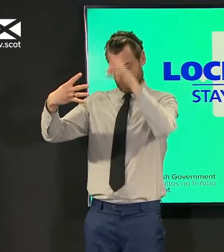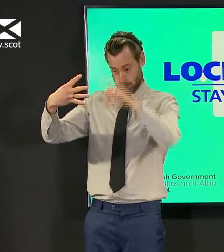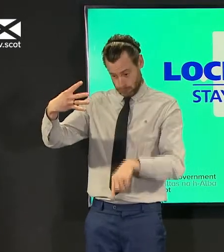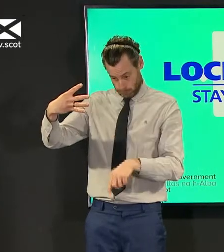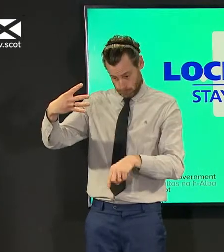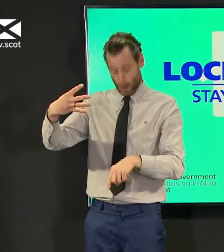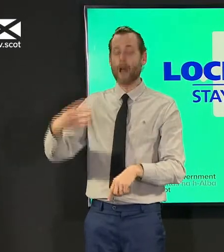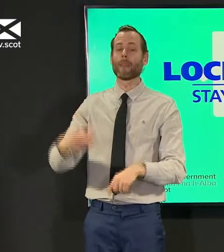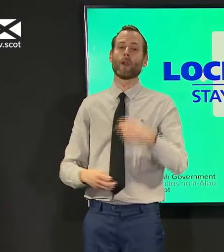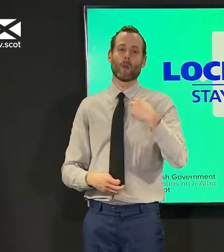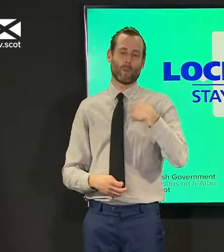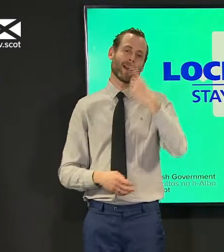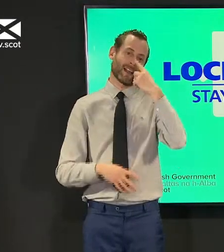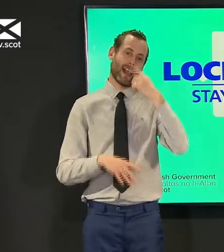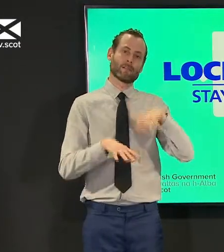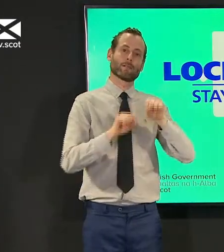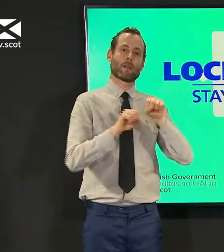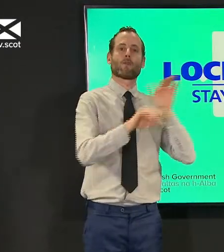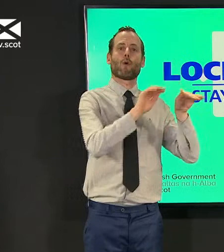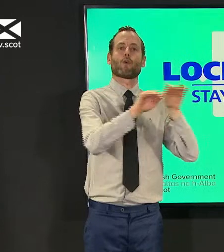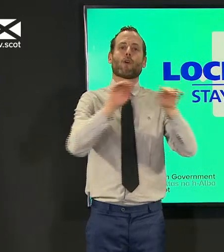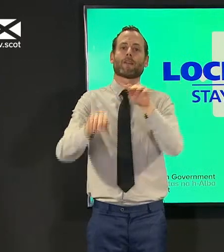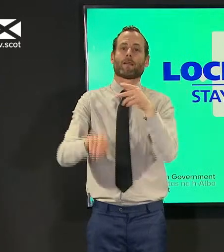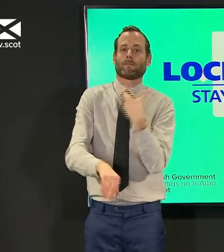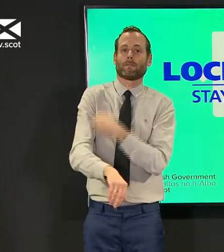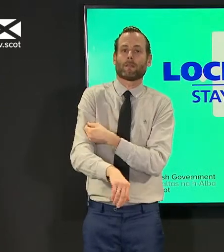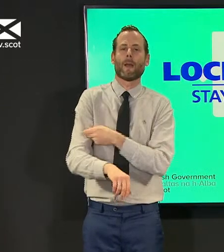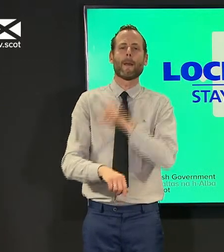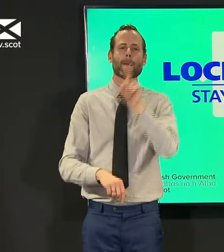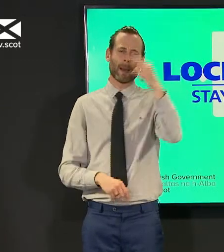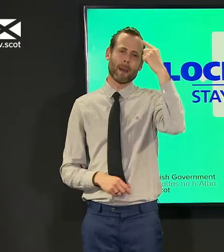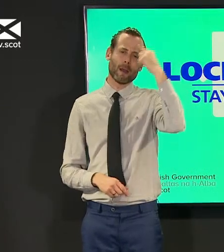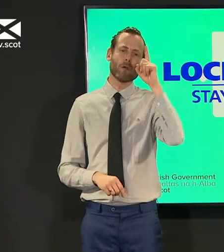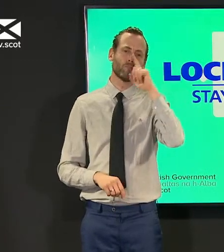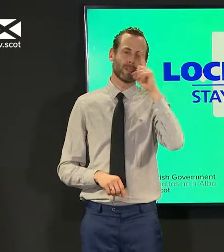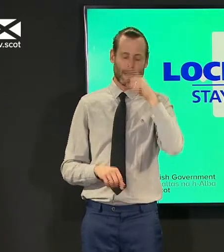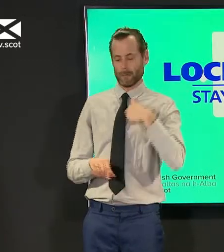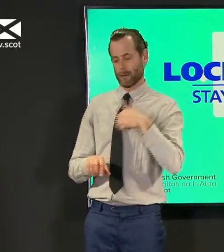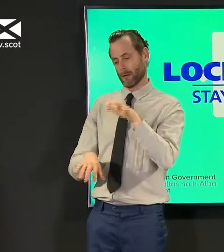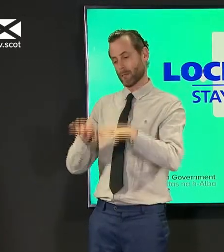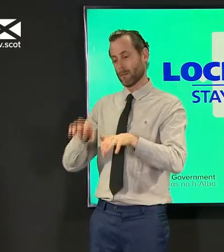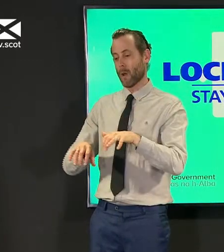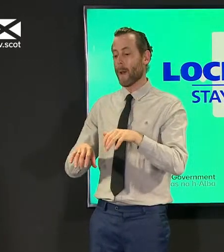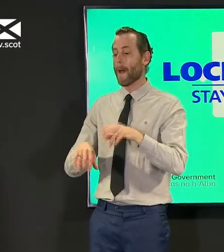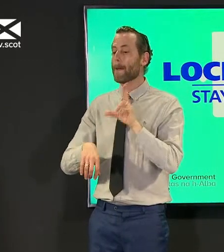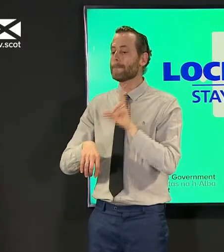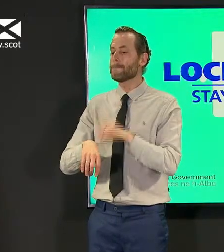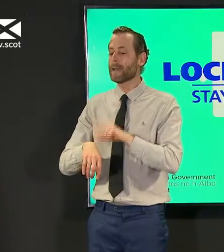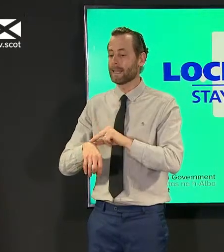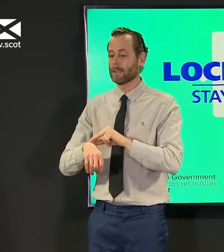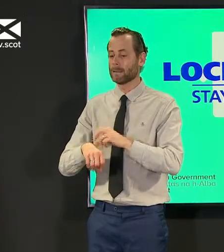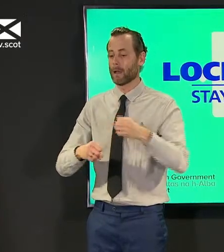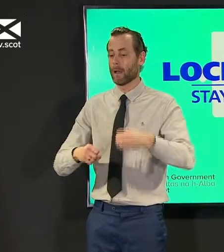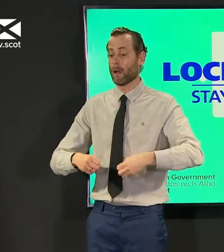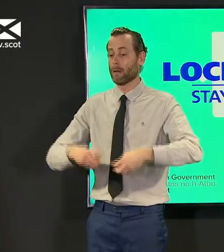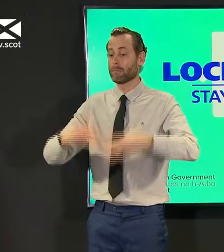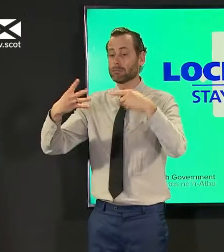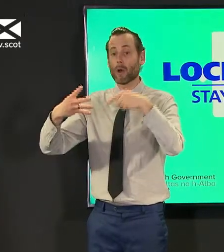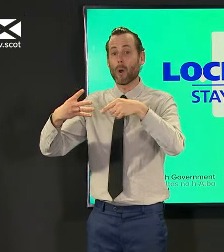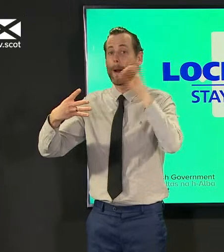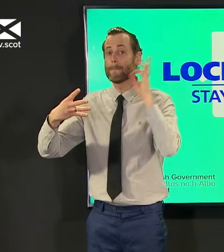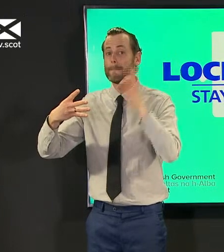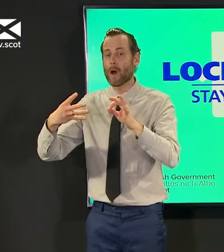tells you that somebody is a police officer or a teacher or a worker in power industry